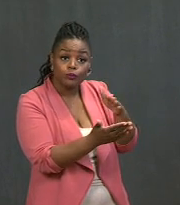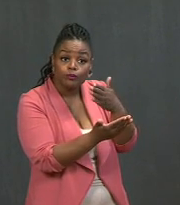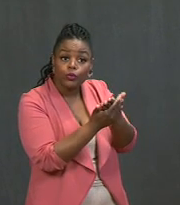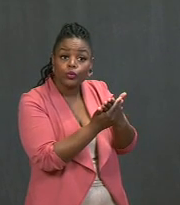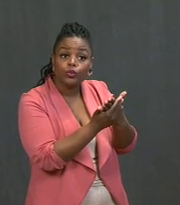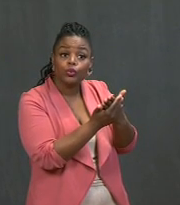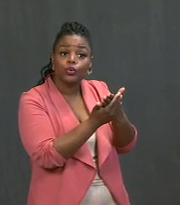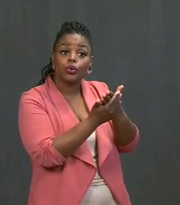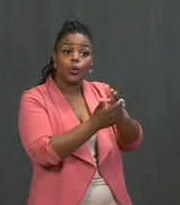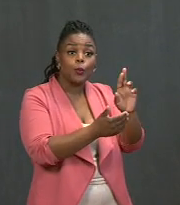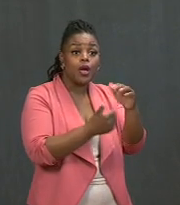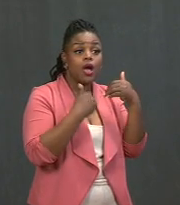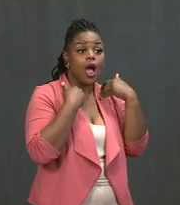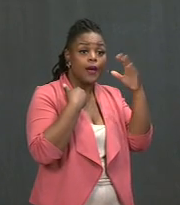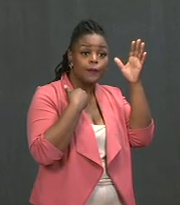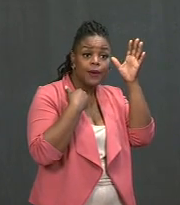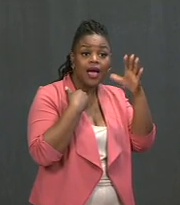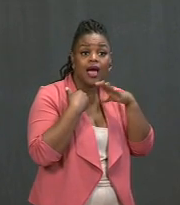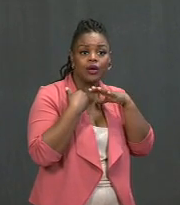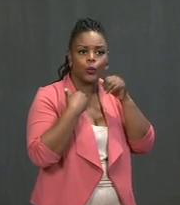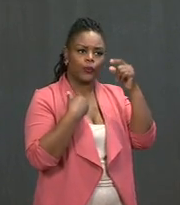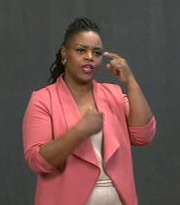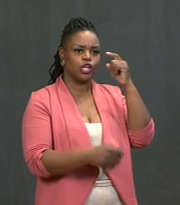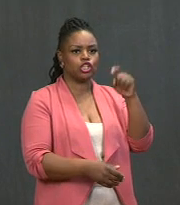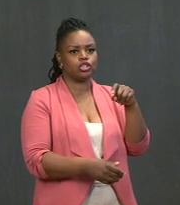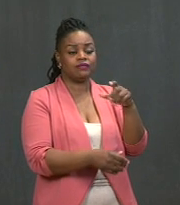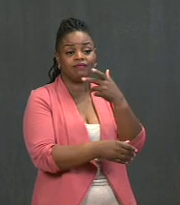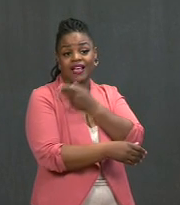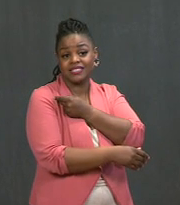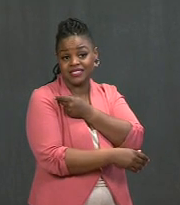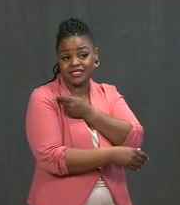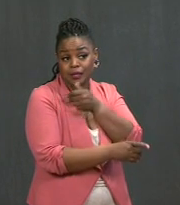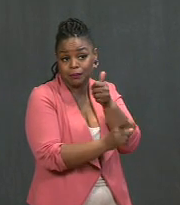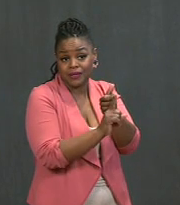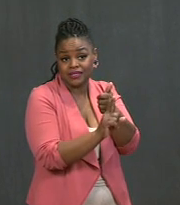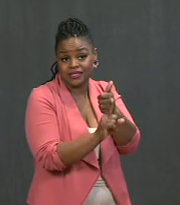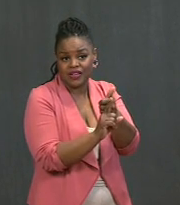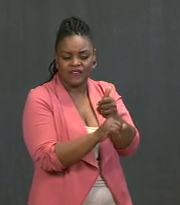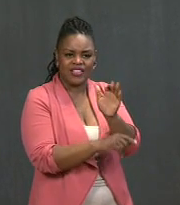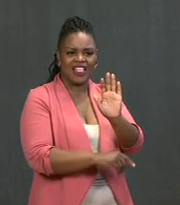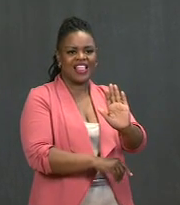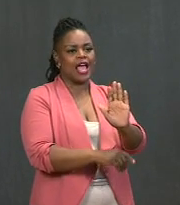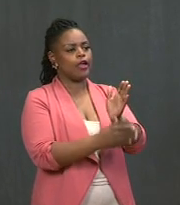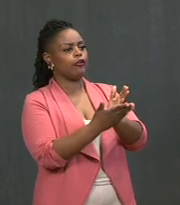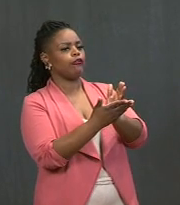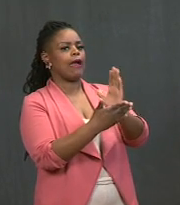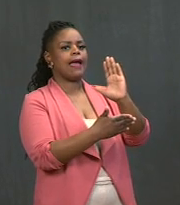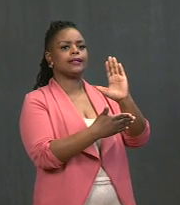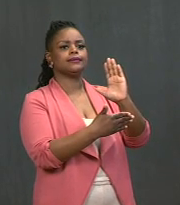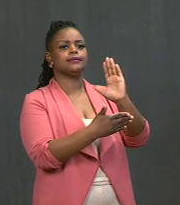don't think they should have to take the vaccine; it's their patriotic right not to do it, their freedom to choose.